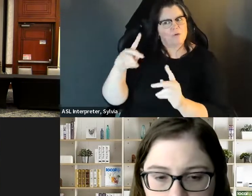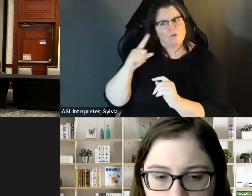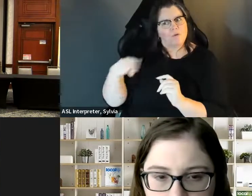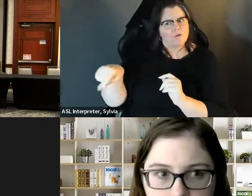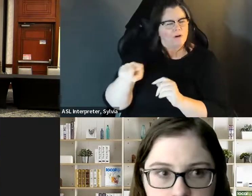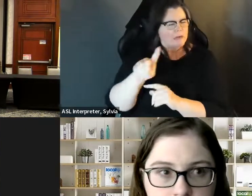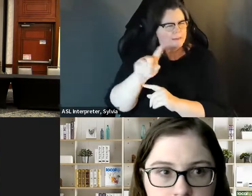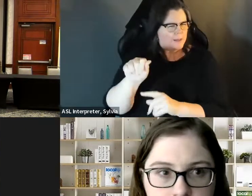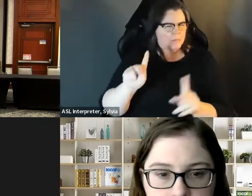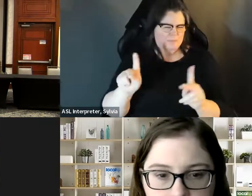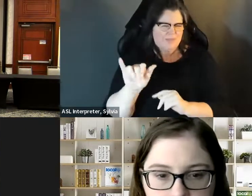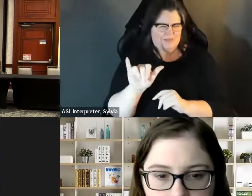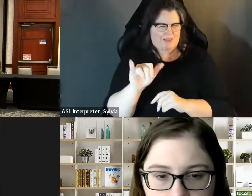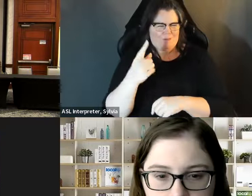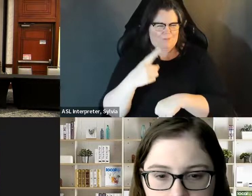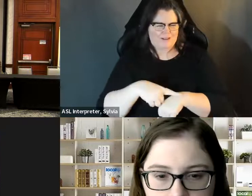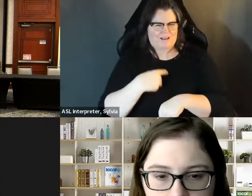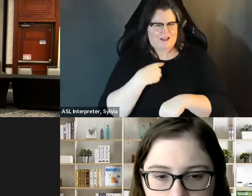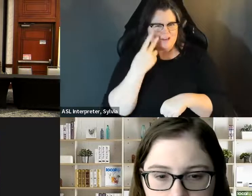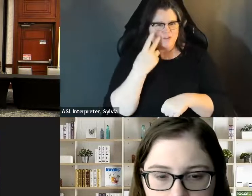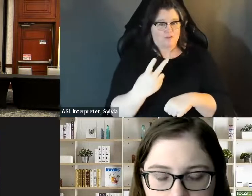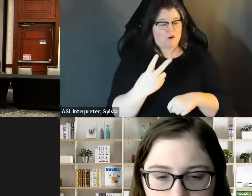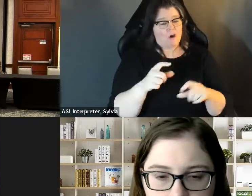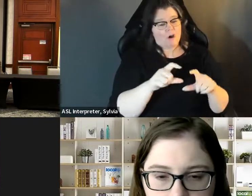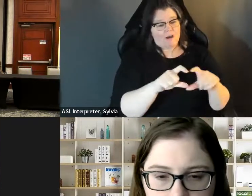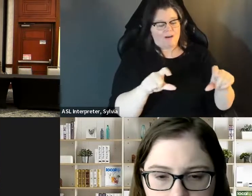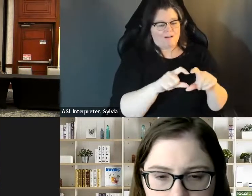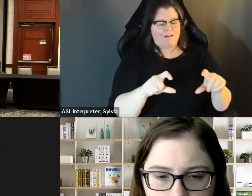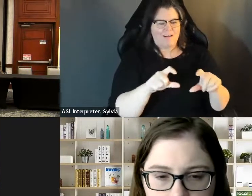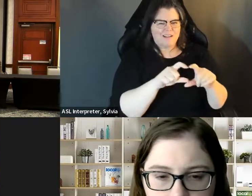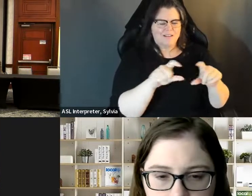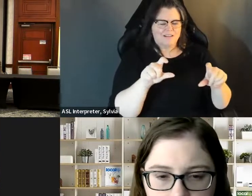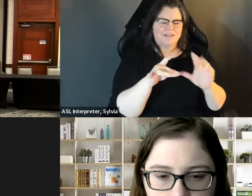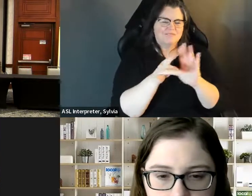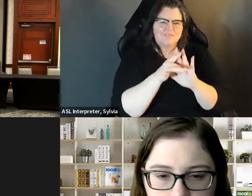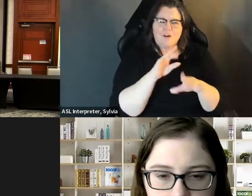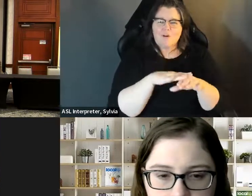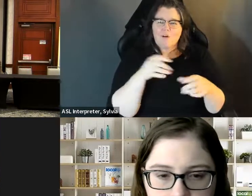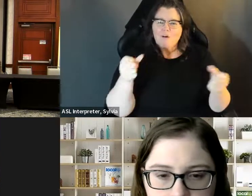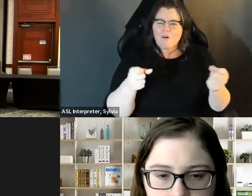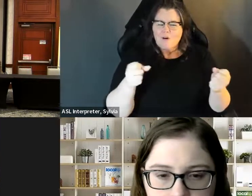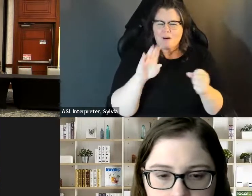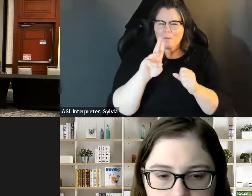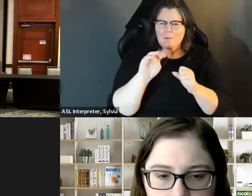be based on age or anything else, so I think why not give them a try. And you know, like Sarah said, I saw a